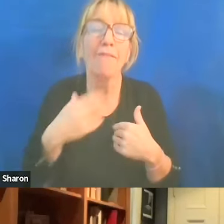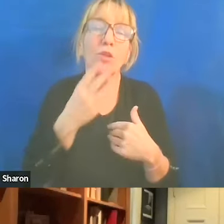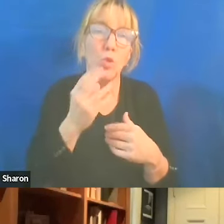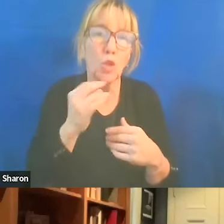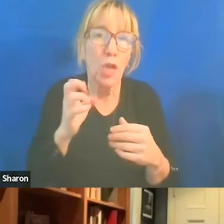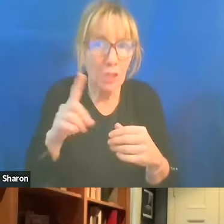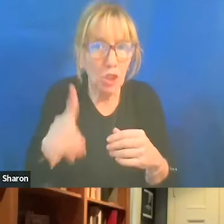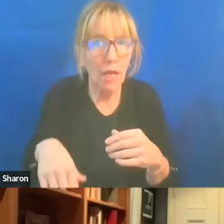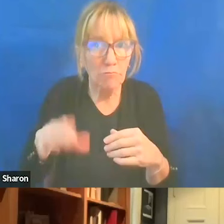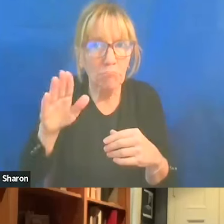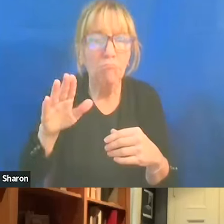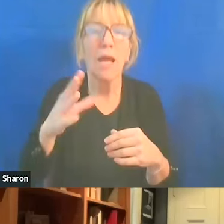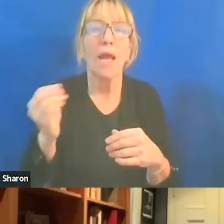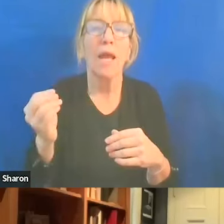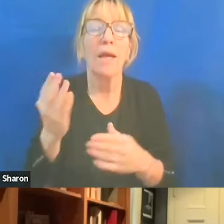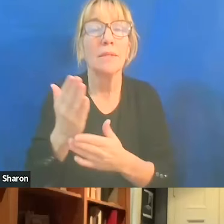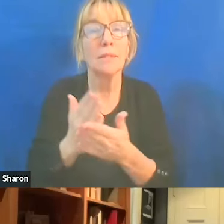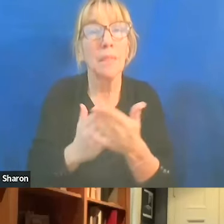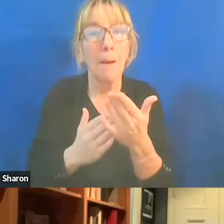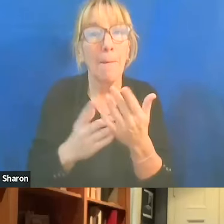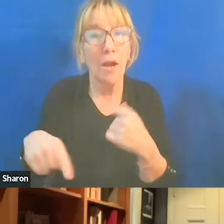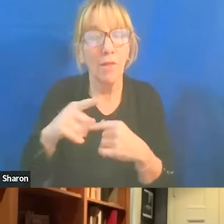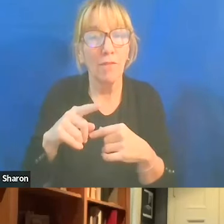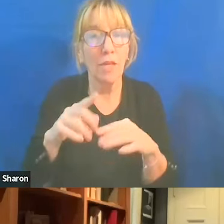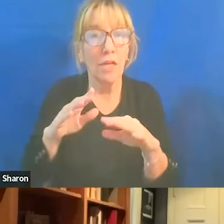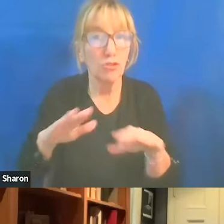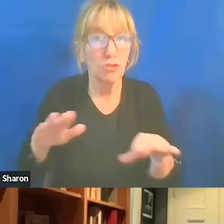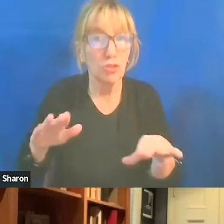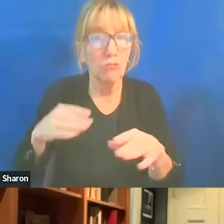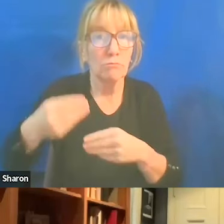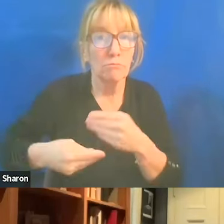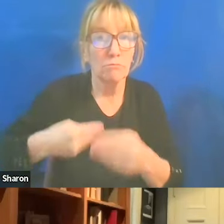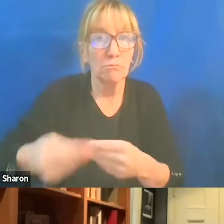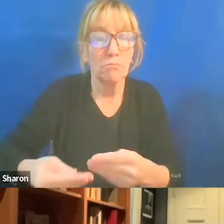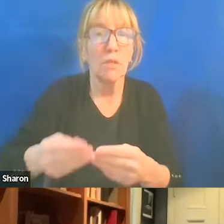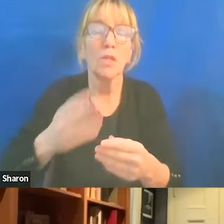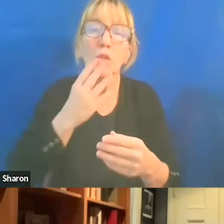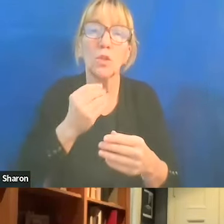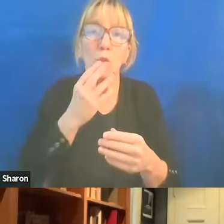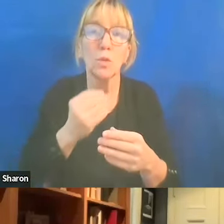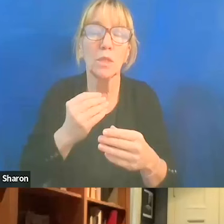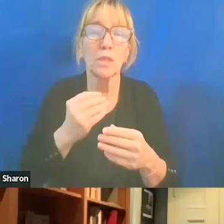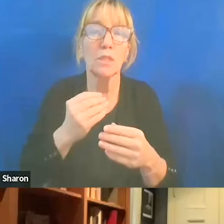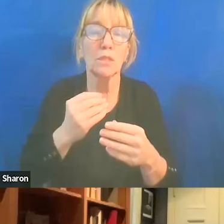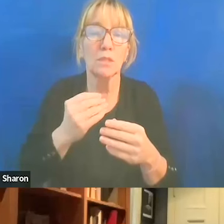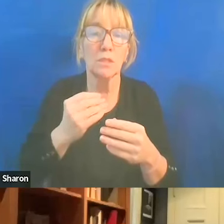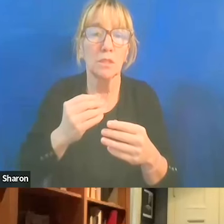And some of them are children and grandchildren of Jewish communal staff and lay leaders.